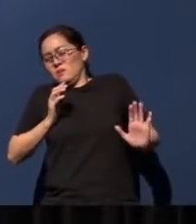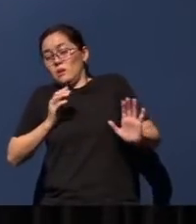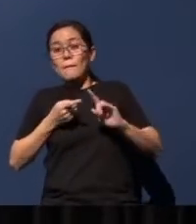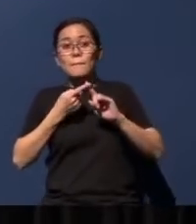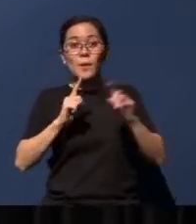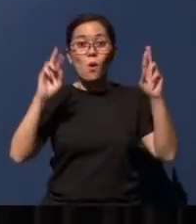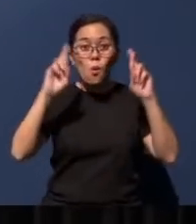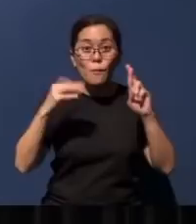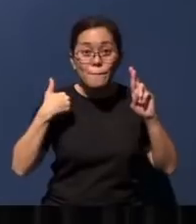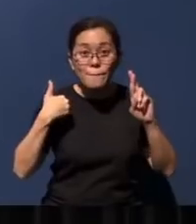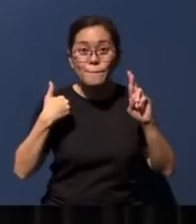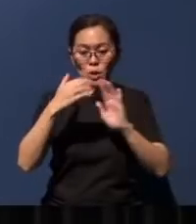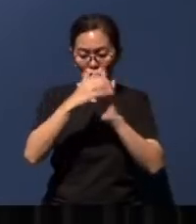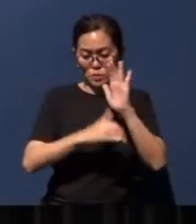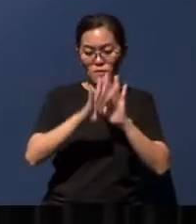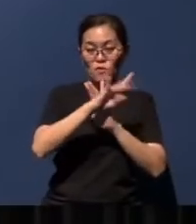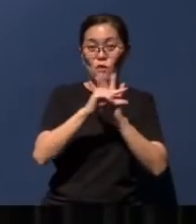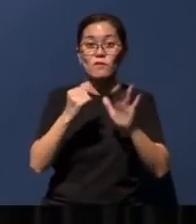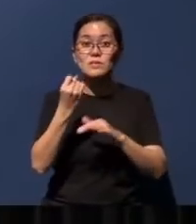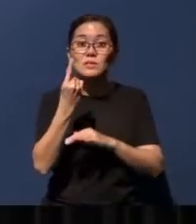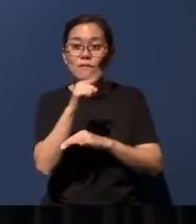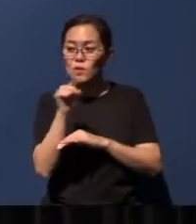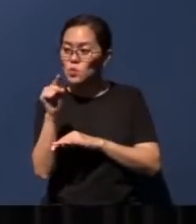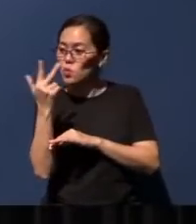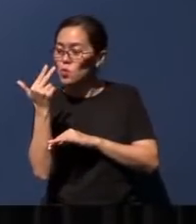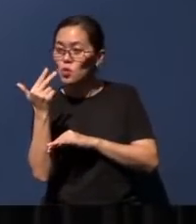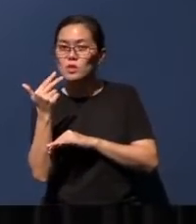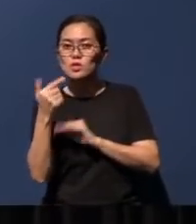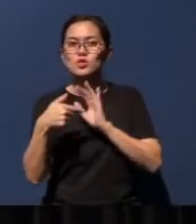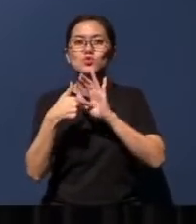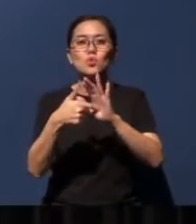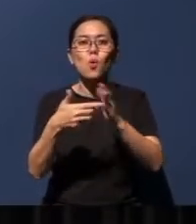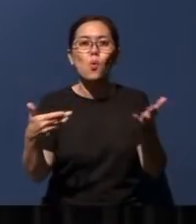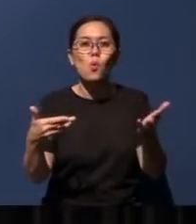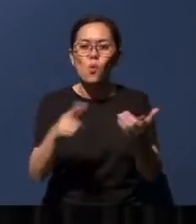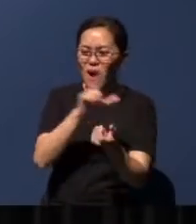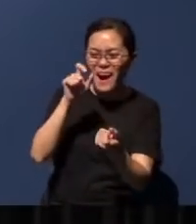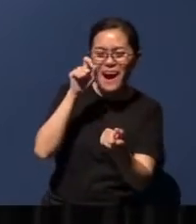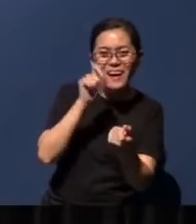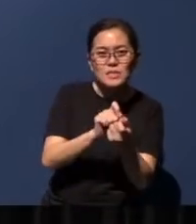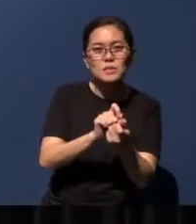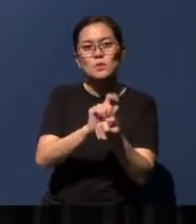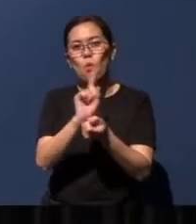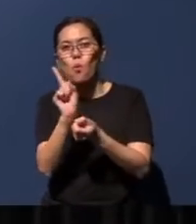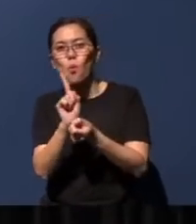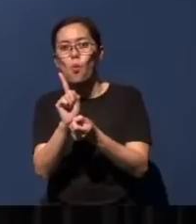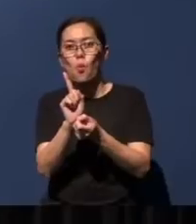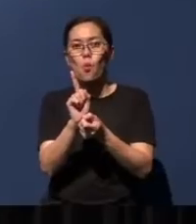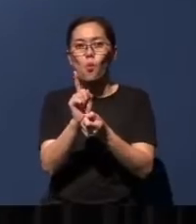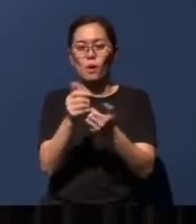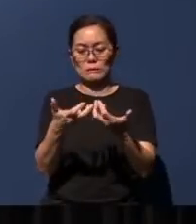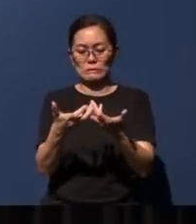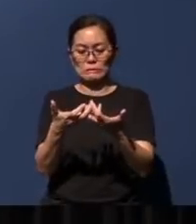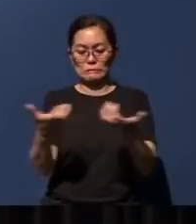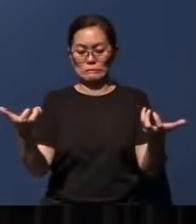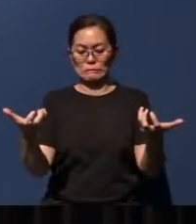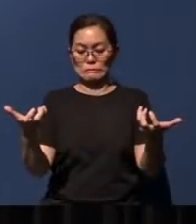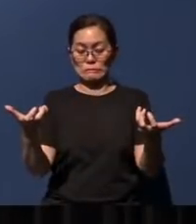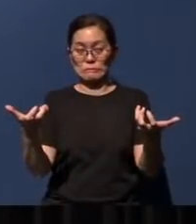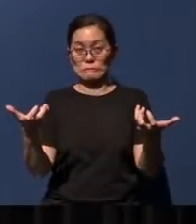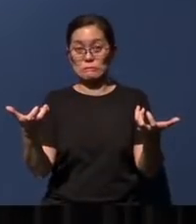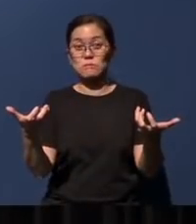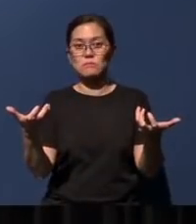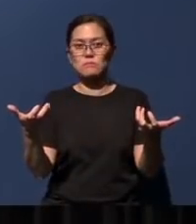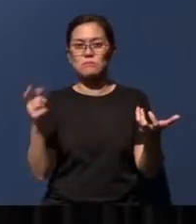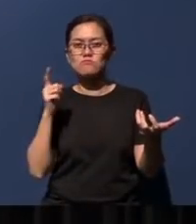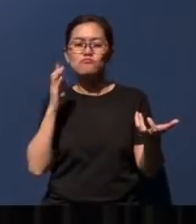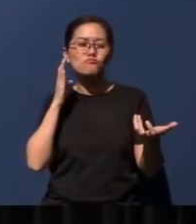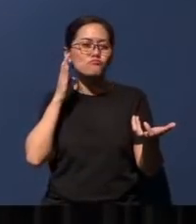Chapter 4 verses 11 to 13 shows us exactly where this divided world is headed, and literally ushers